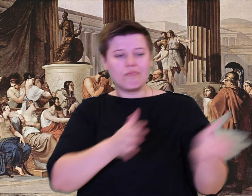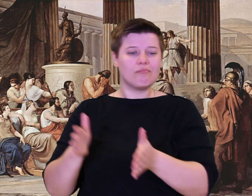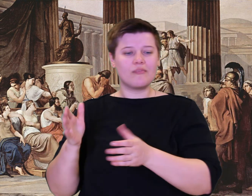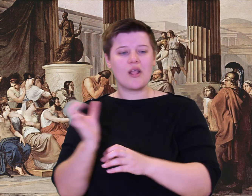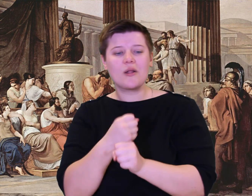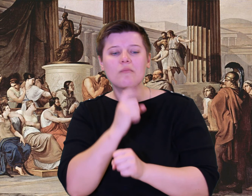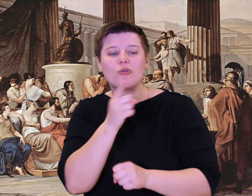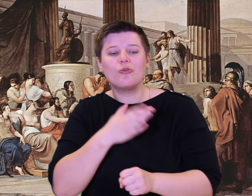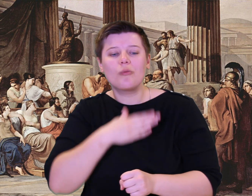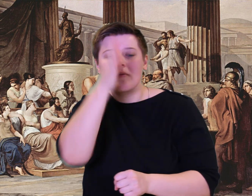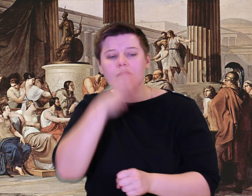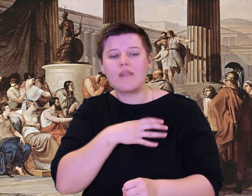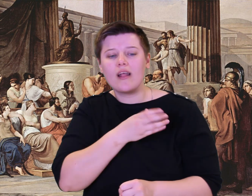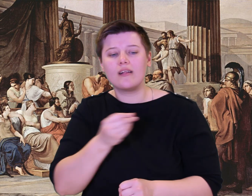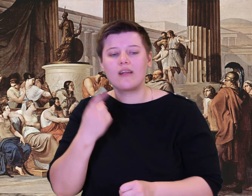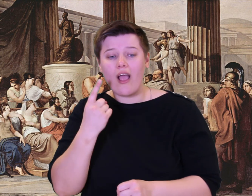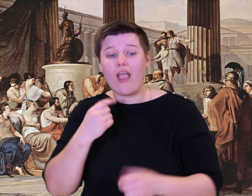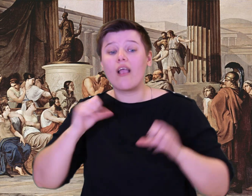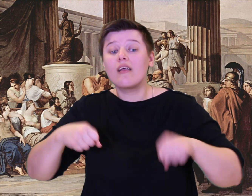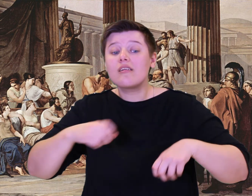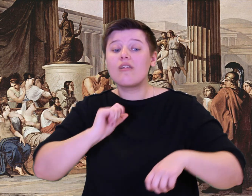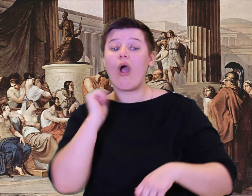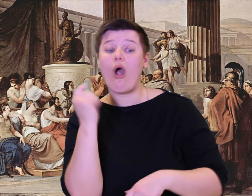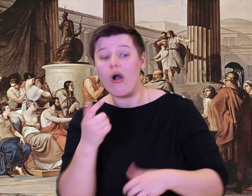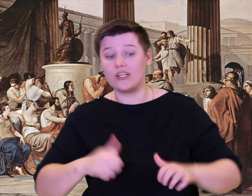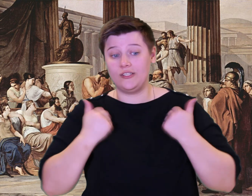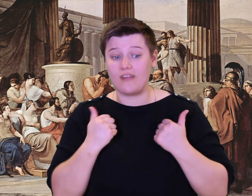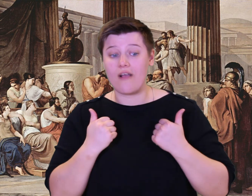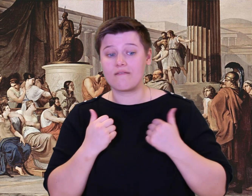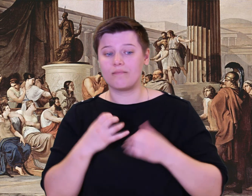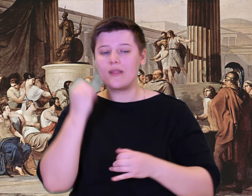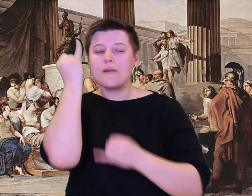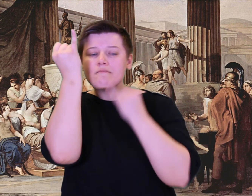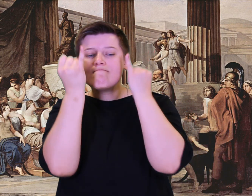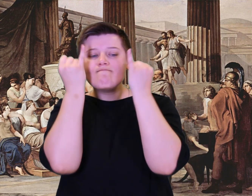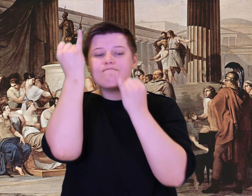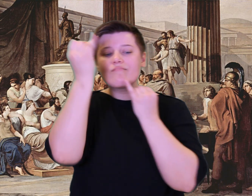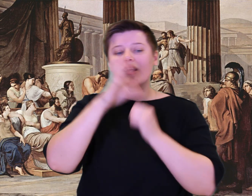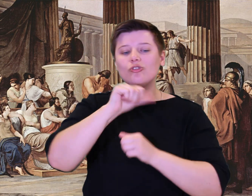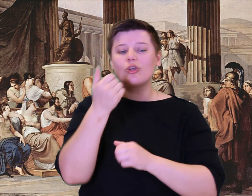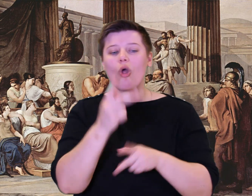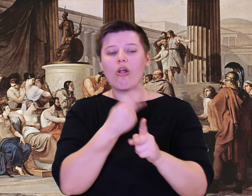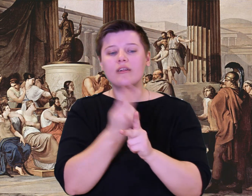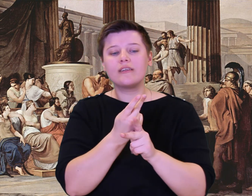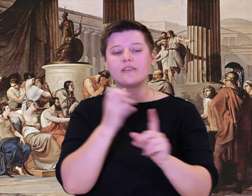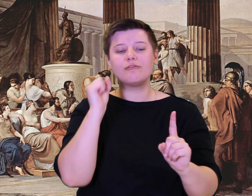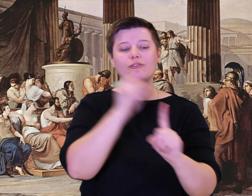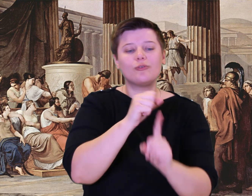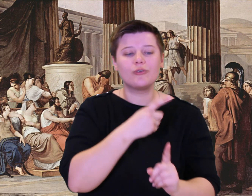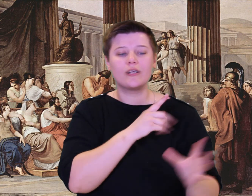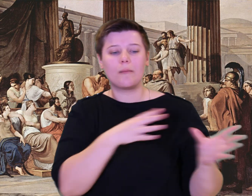I wove all kinds of wiles and cunning schemes; danger was near and it was life